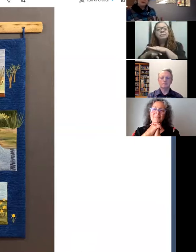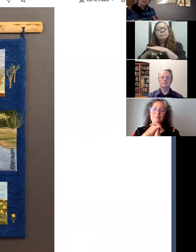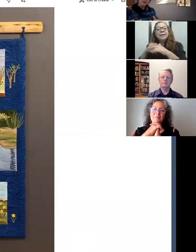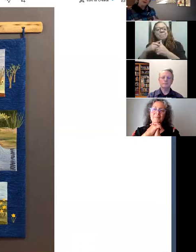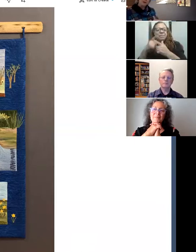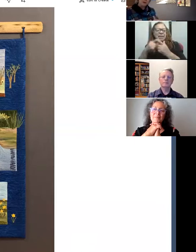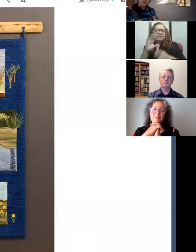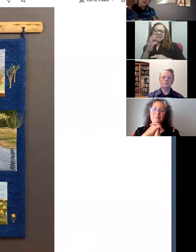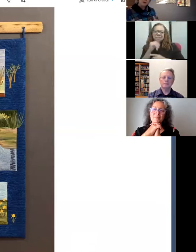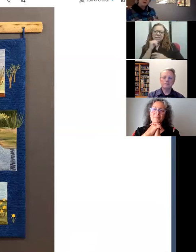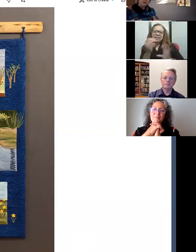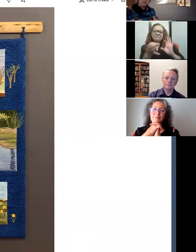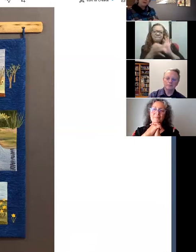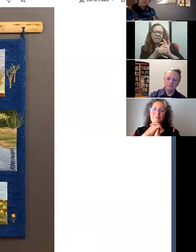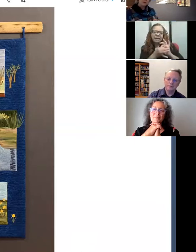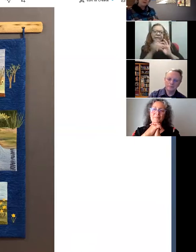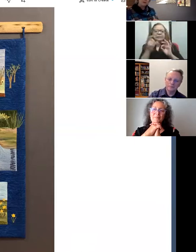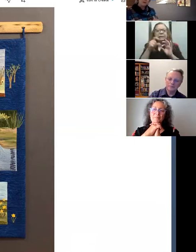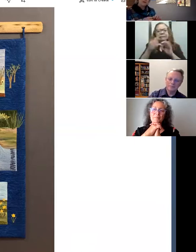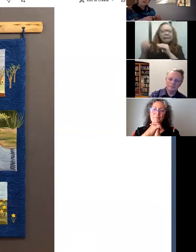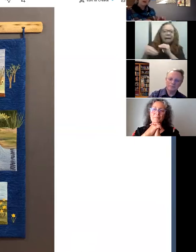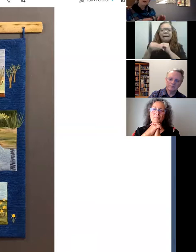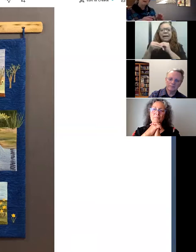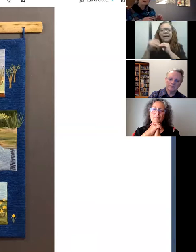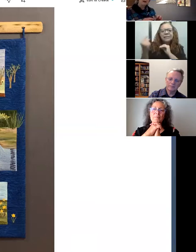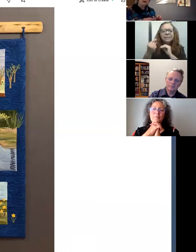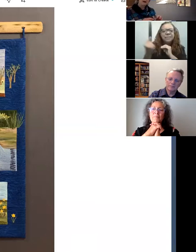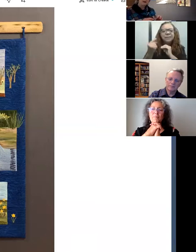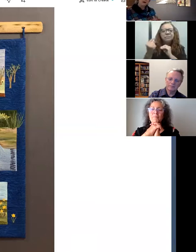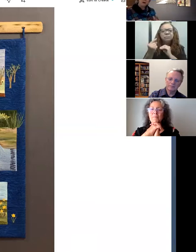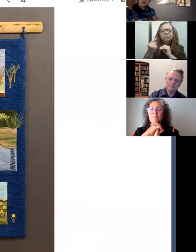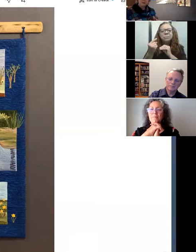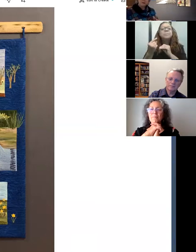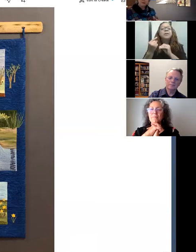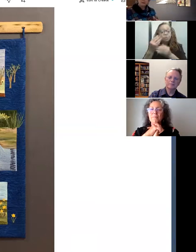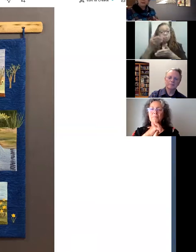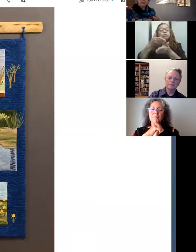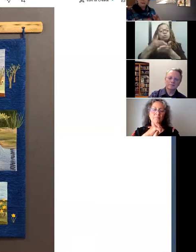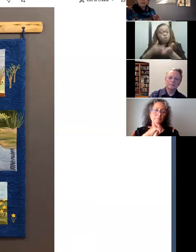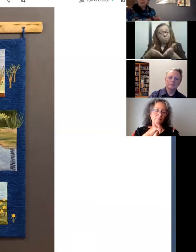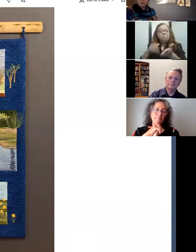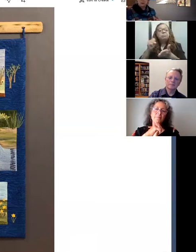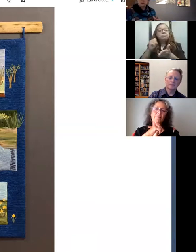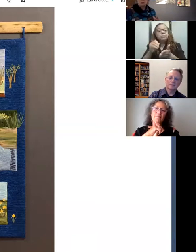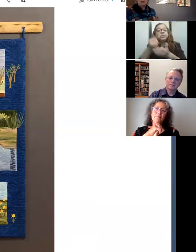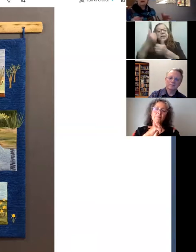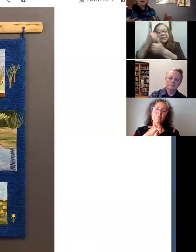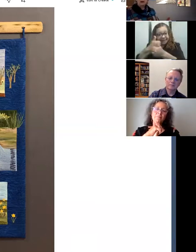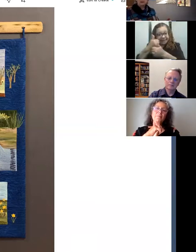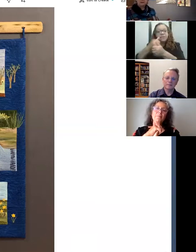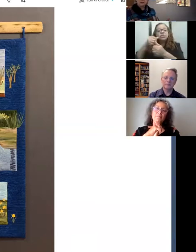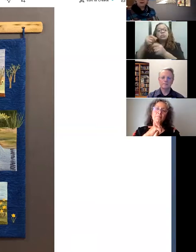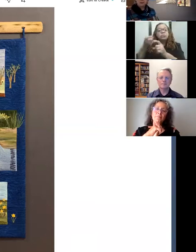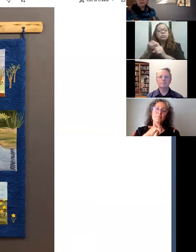So I knew I needed to expand the parts in each quilt out into the background.